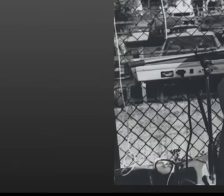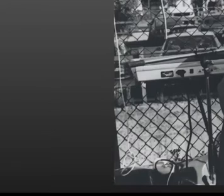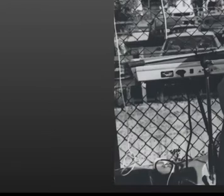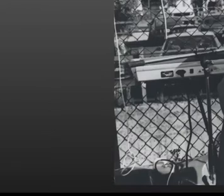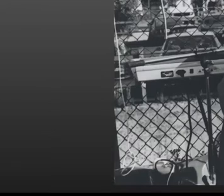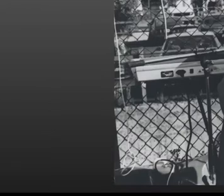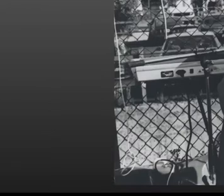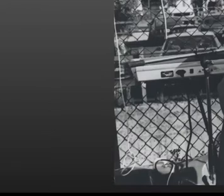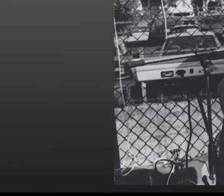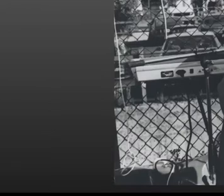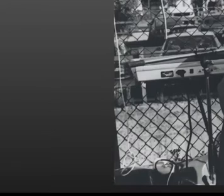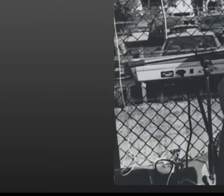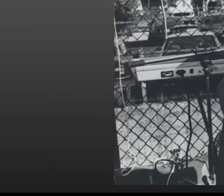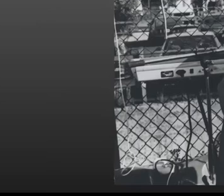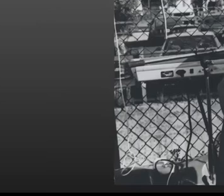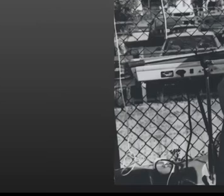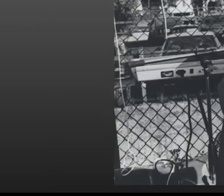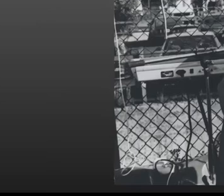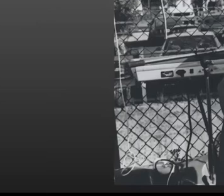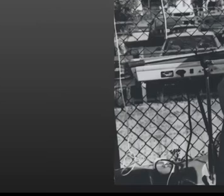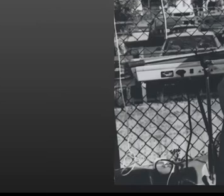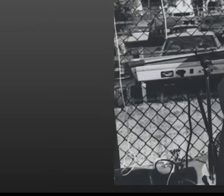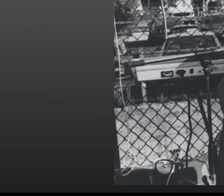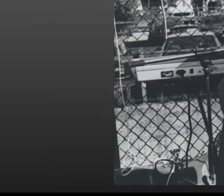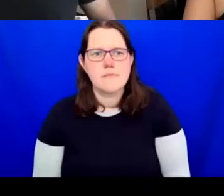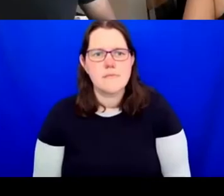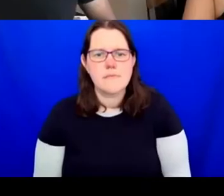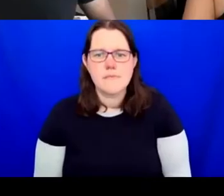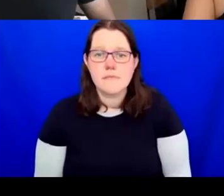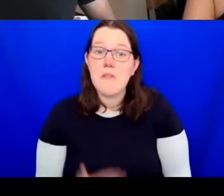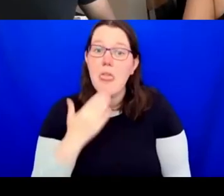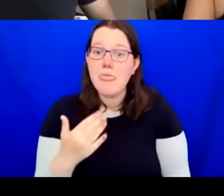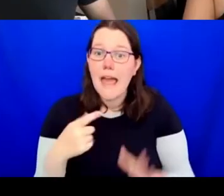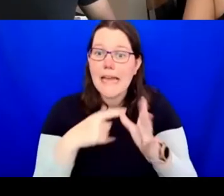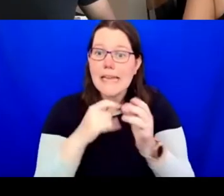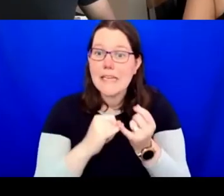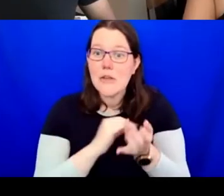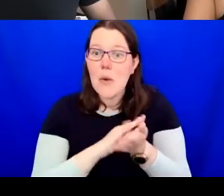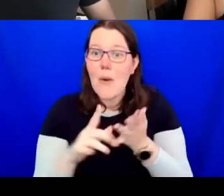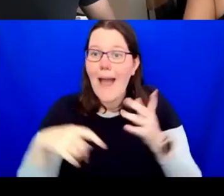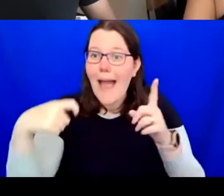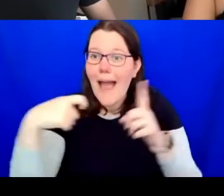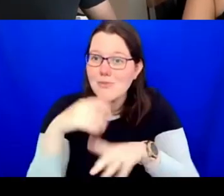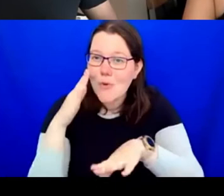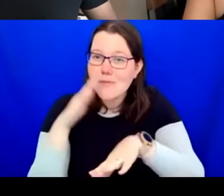Thanks, Ashok. That was perfectly timed! ASHOKKUMAR: Thanks.